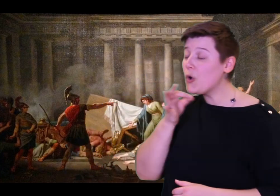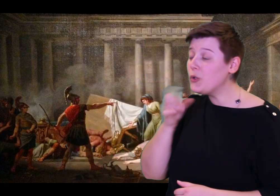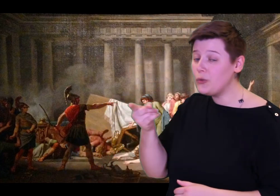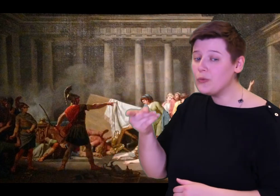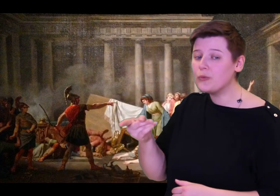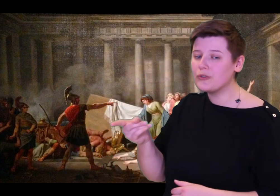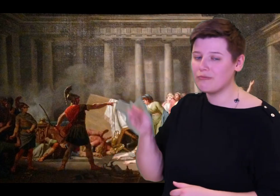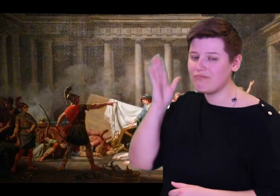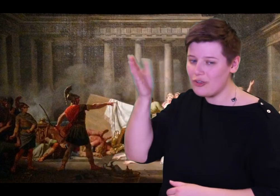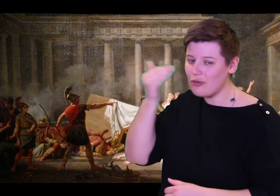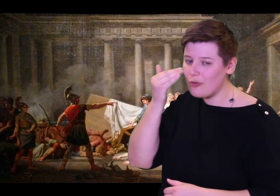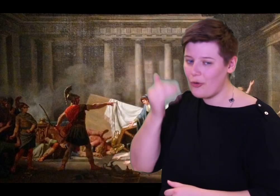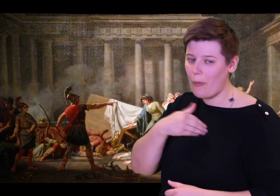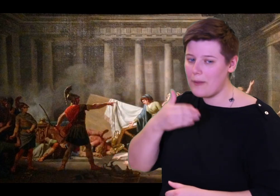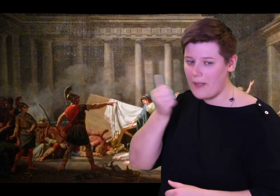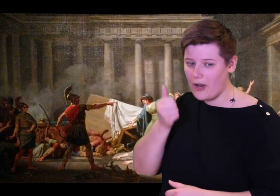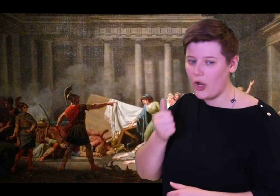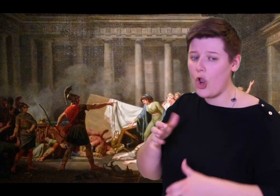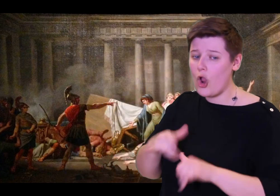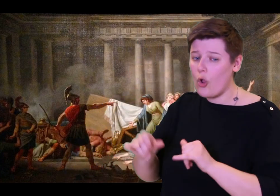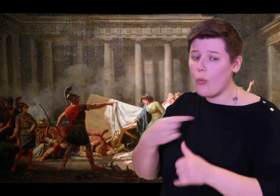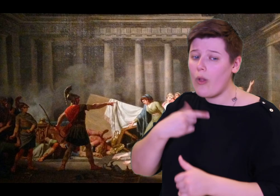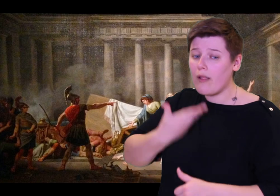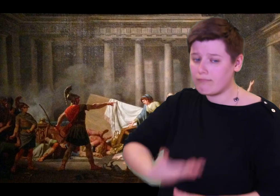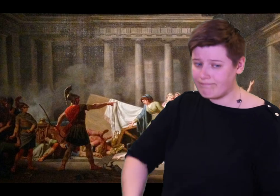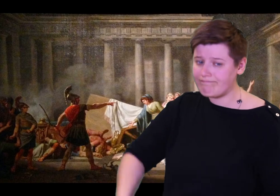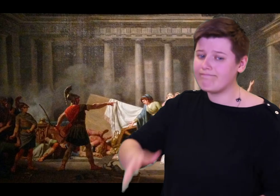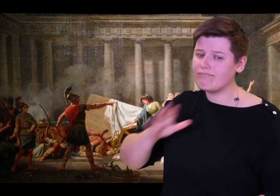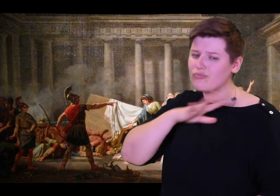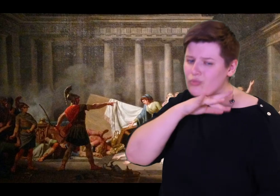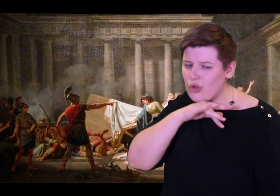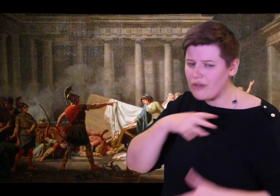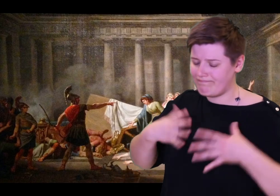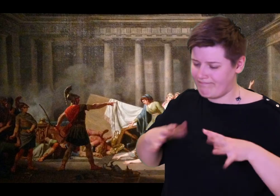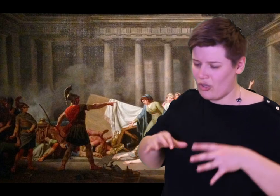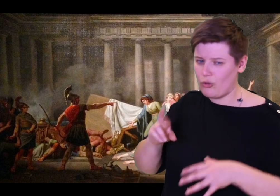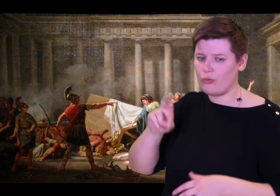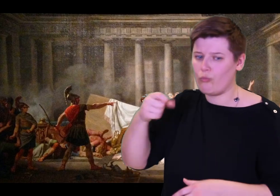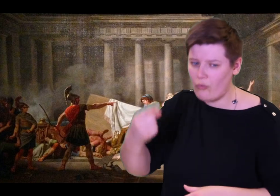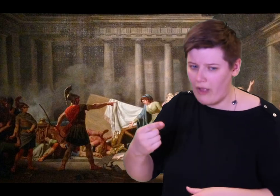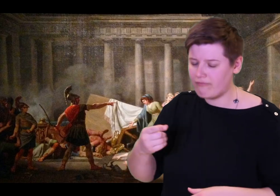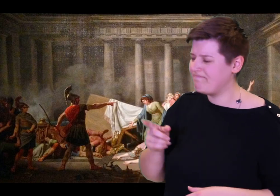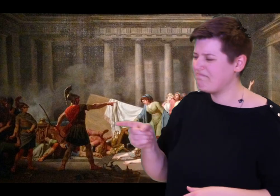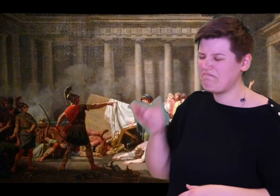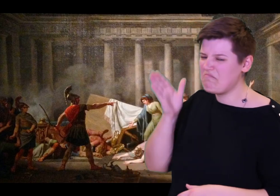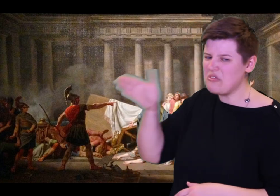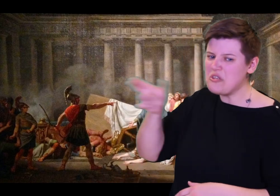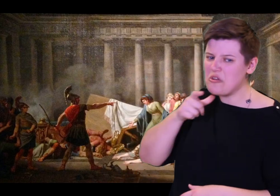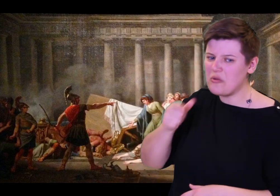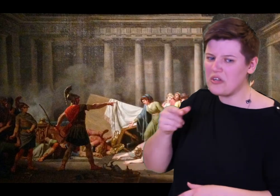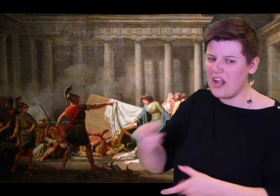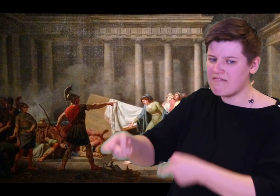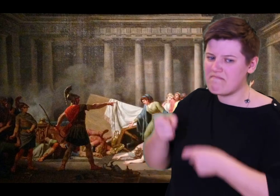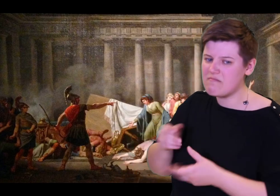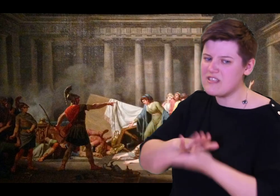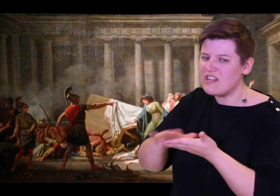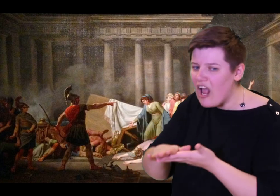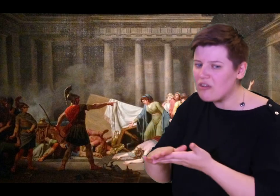But thoughtfully she answered, "My child, I am confused. I cannot speak or meet his